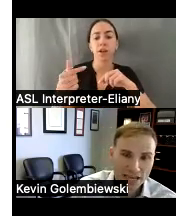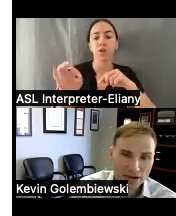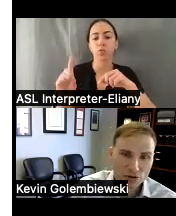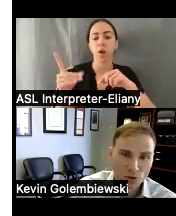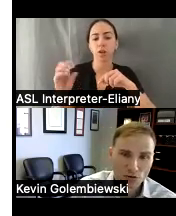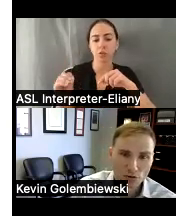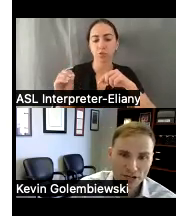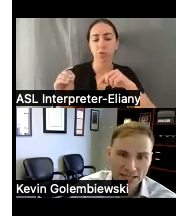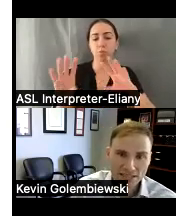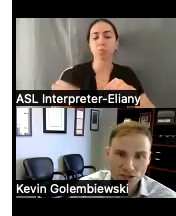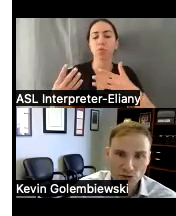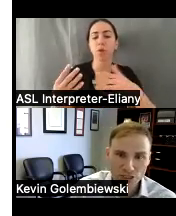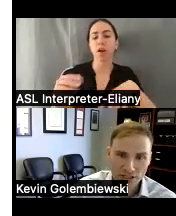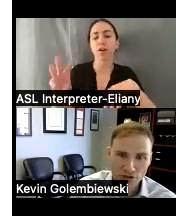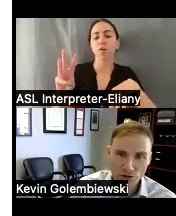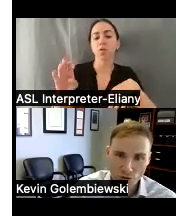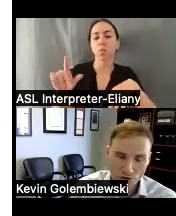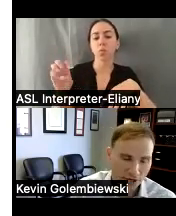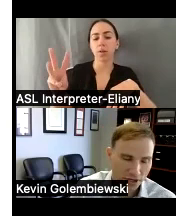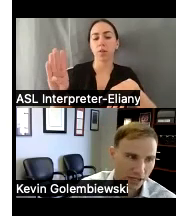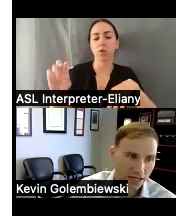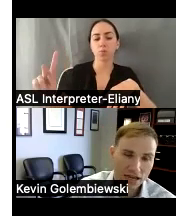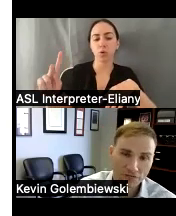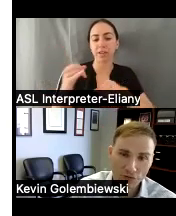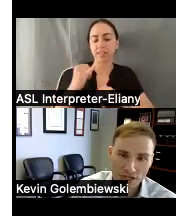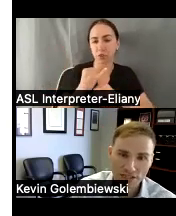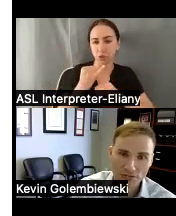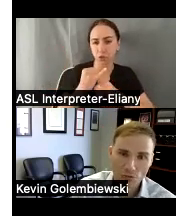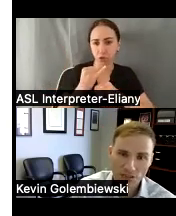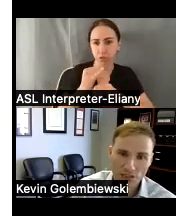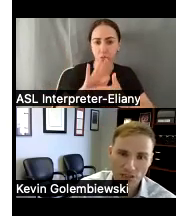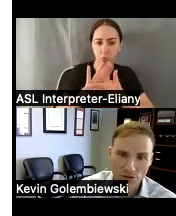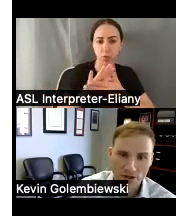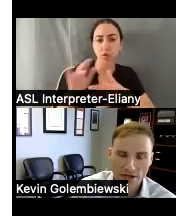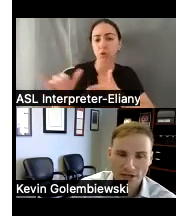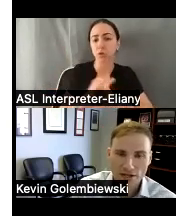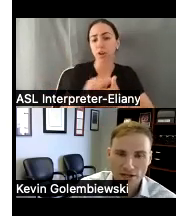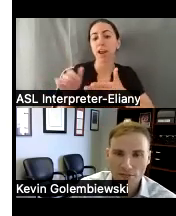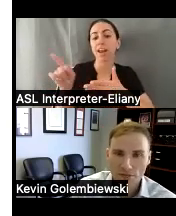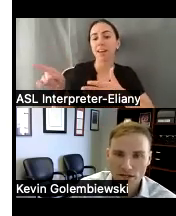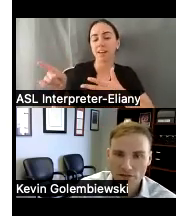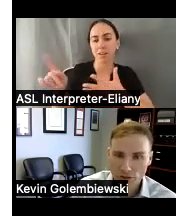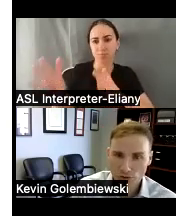on the Willowbrook institution in New York and he got footage and really showed that individuals